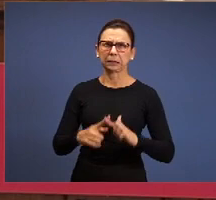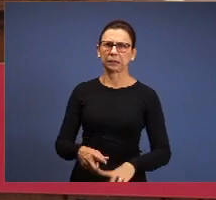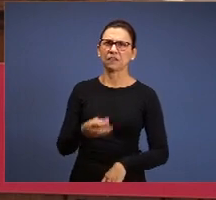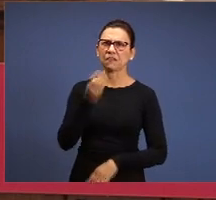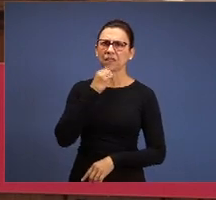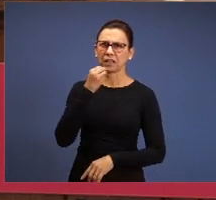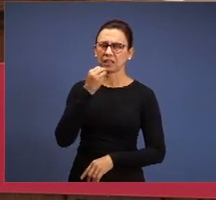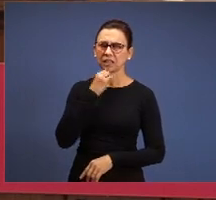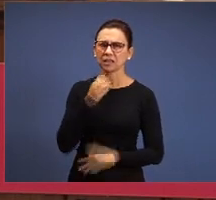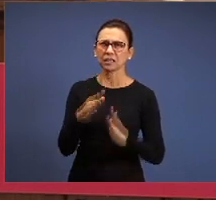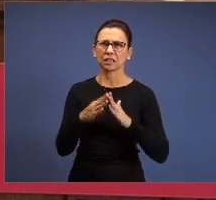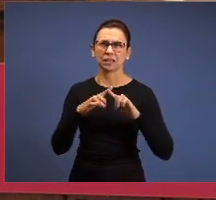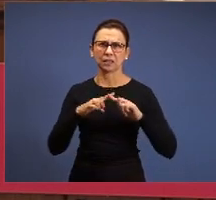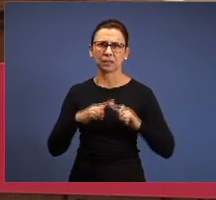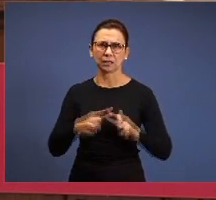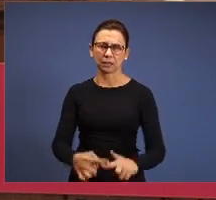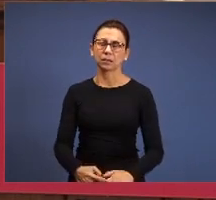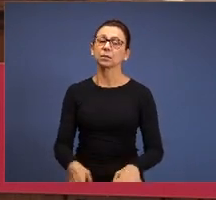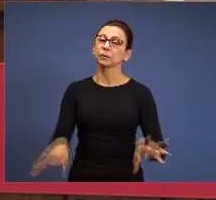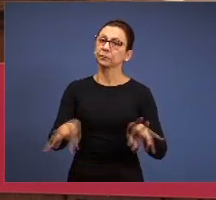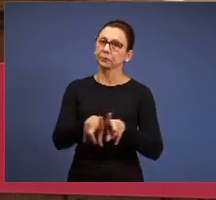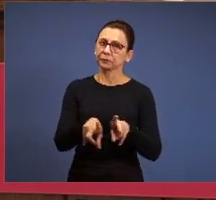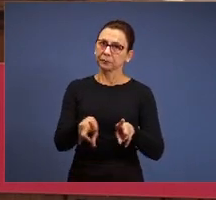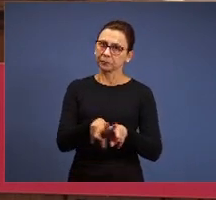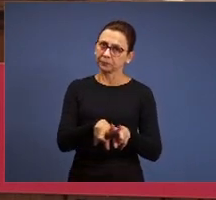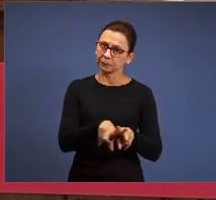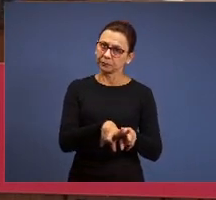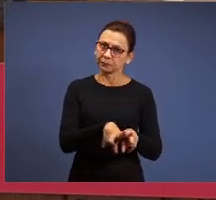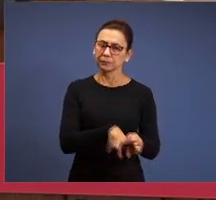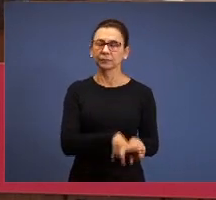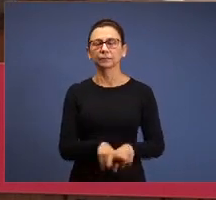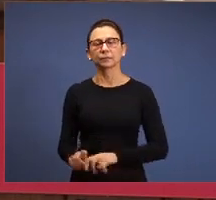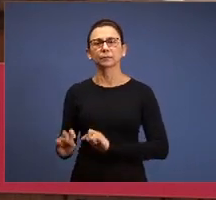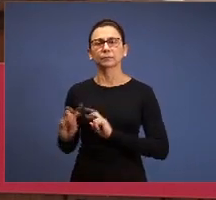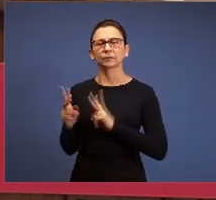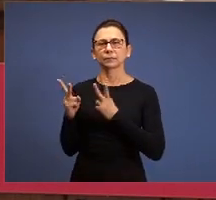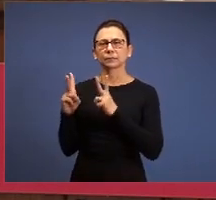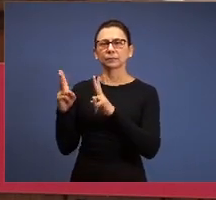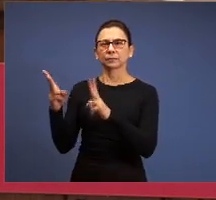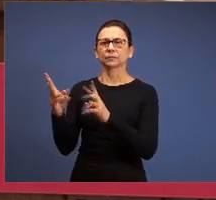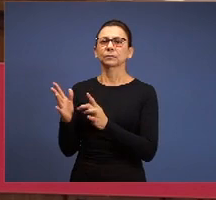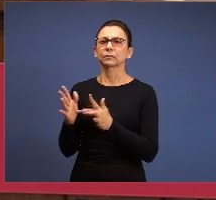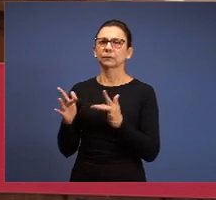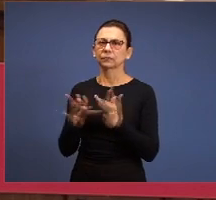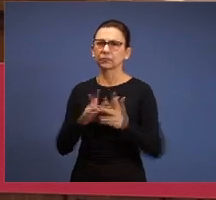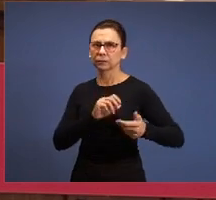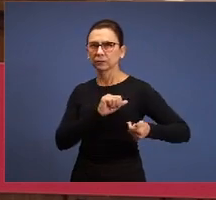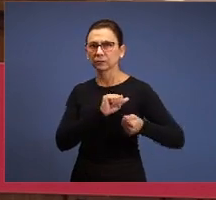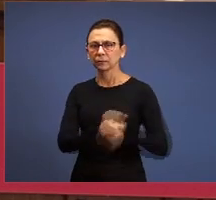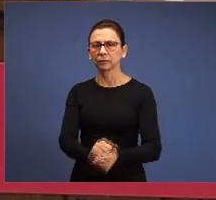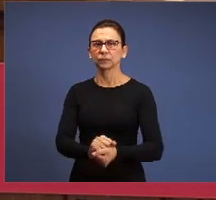of the church, in the same time the victories of Jesus in the midst of the church, He who walks in the midst